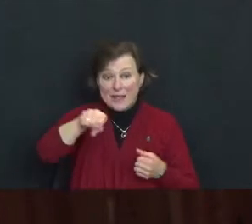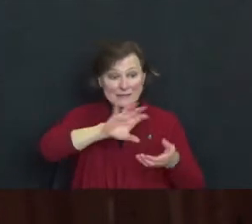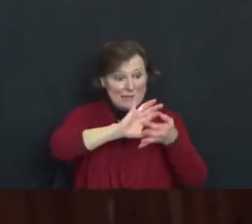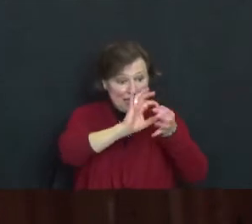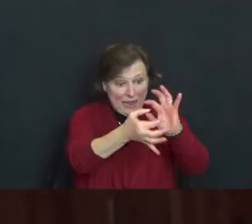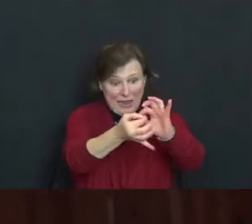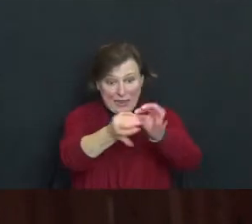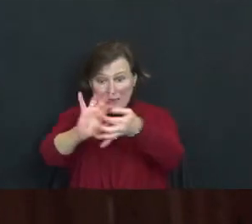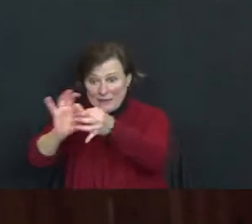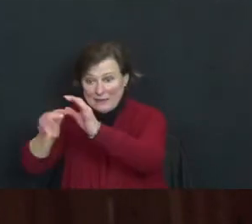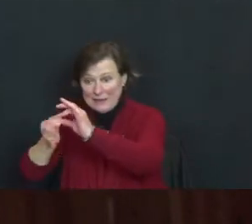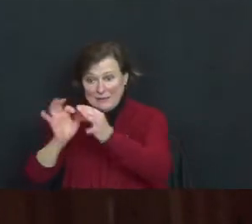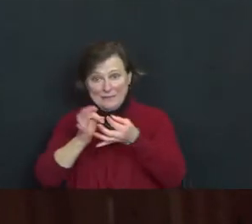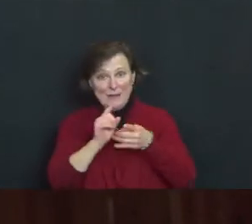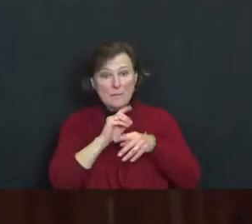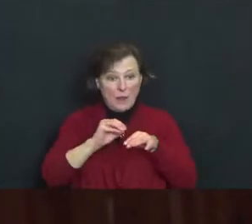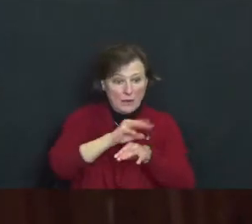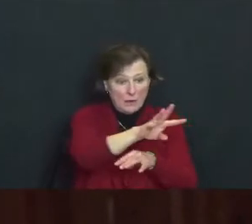intercausal and interdependent.